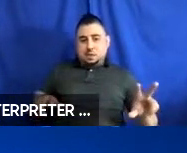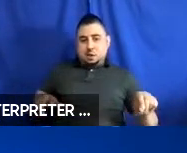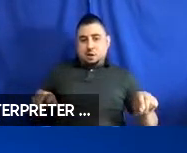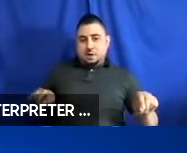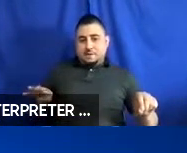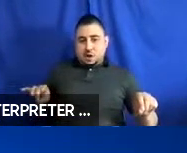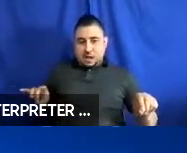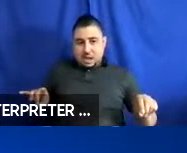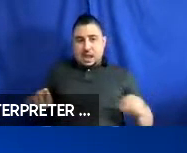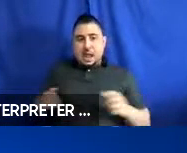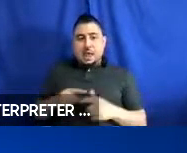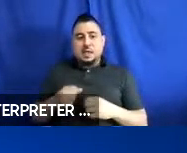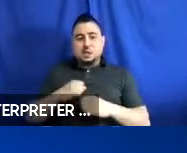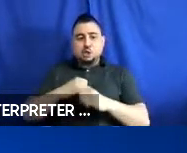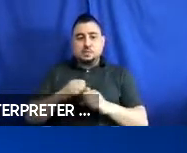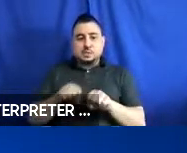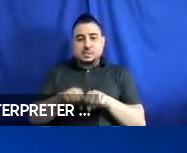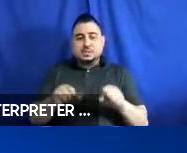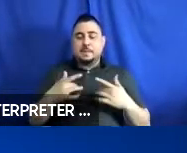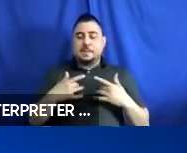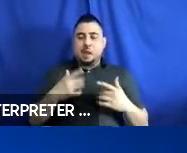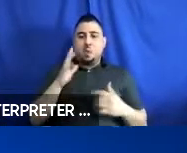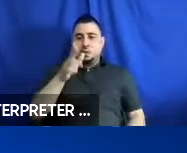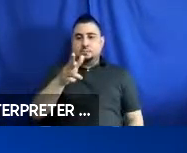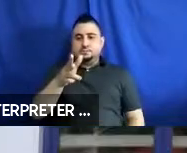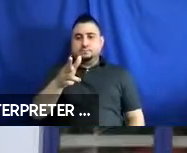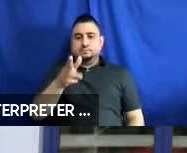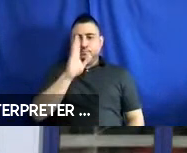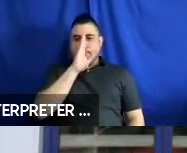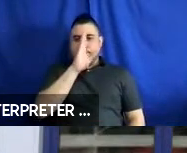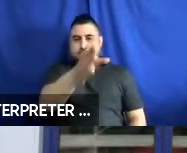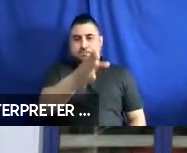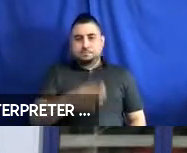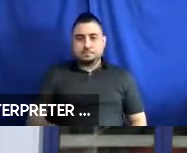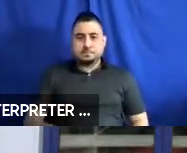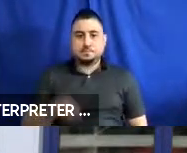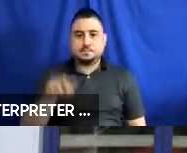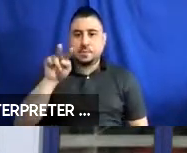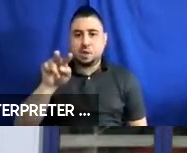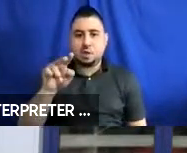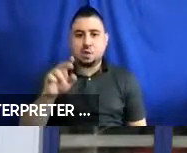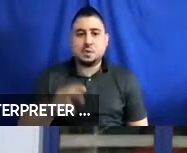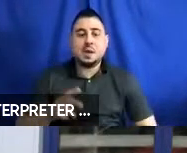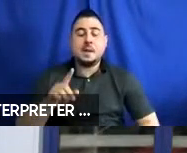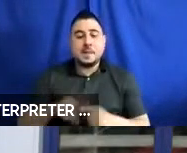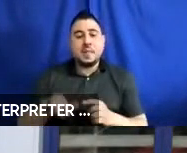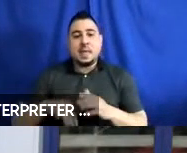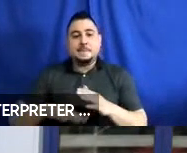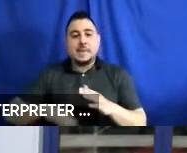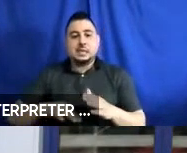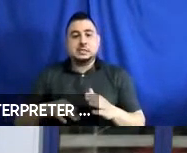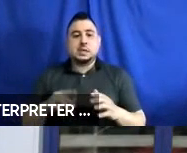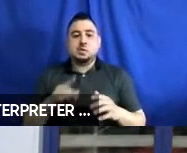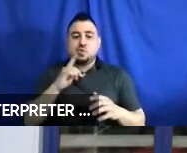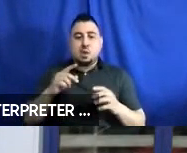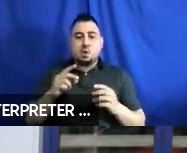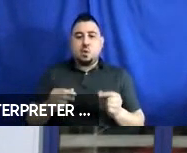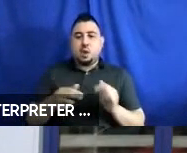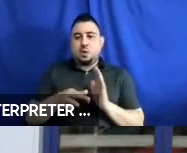that is typically front-facing. Now, that’s basically a real quick overview of maneuvering